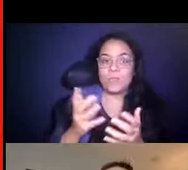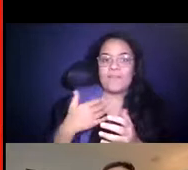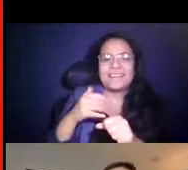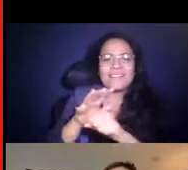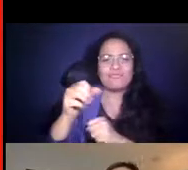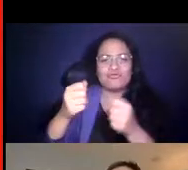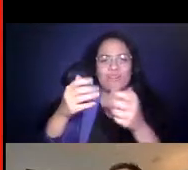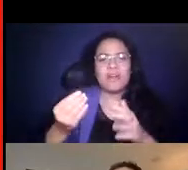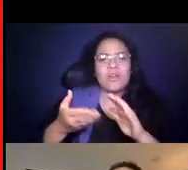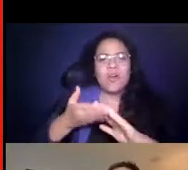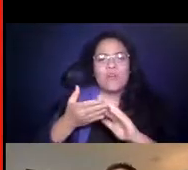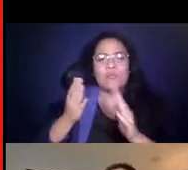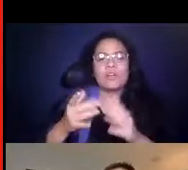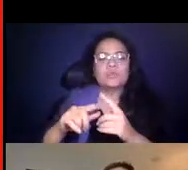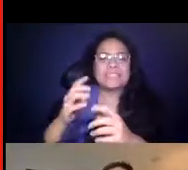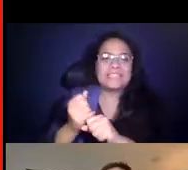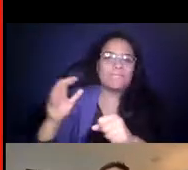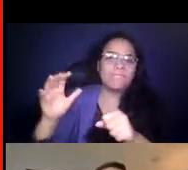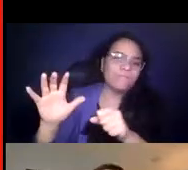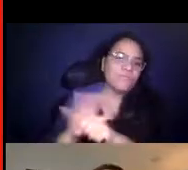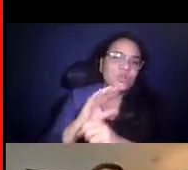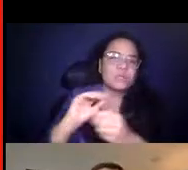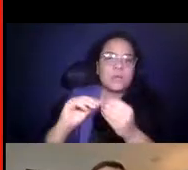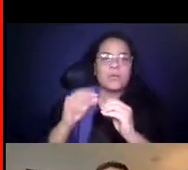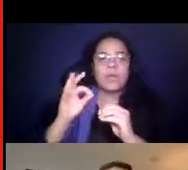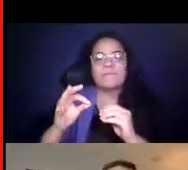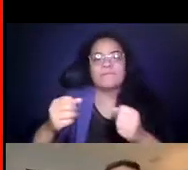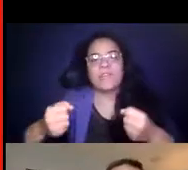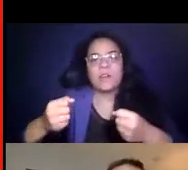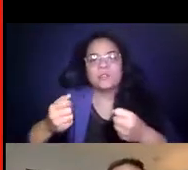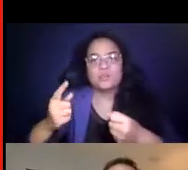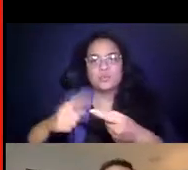14:22:27 and operators to get their full fleet of vehicles out there serving folks.